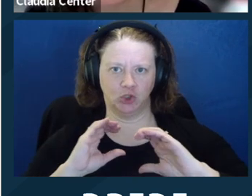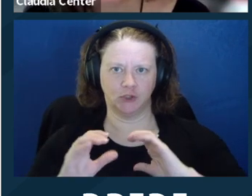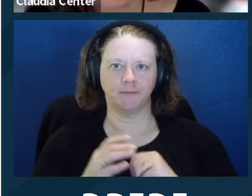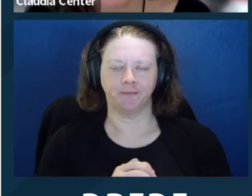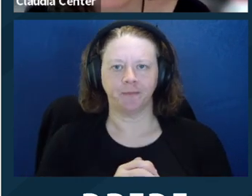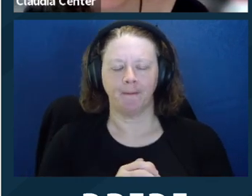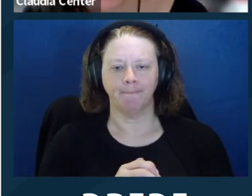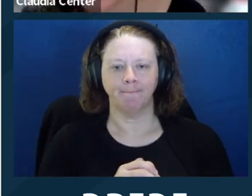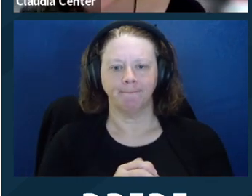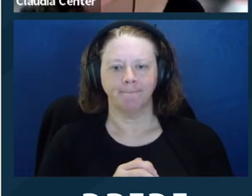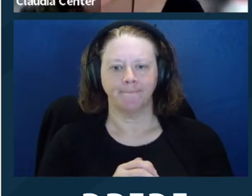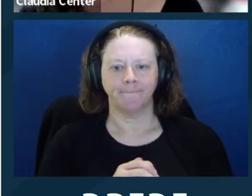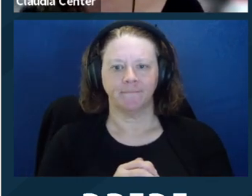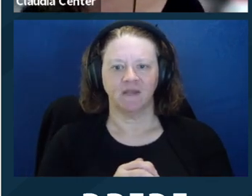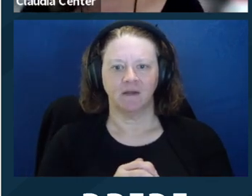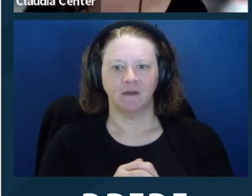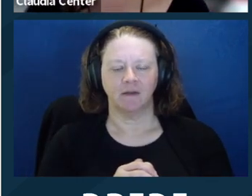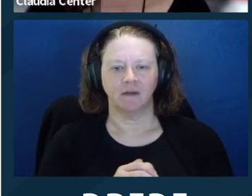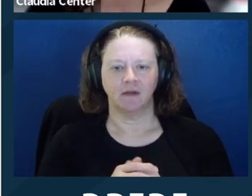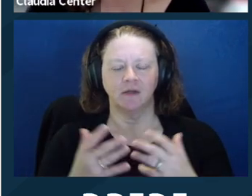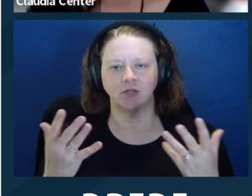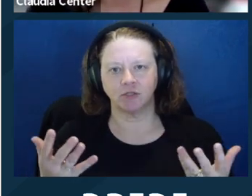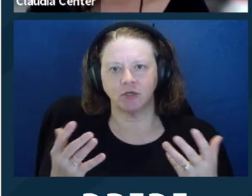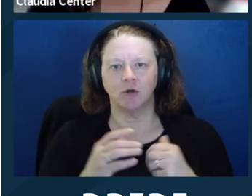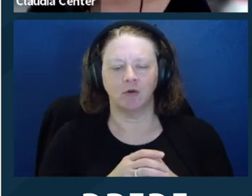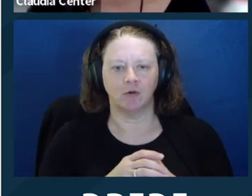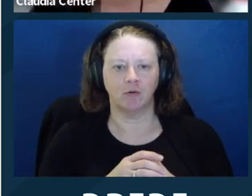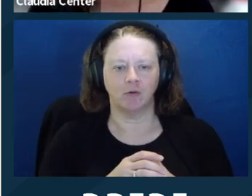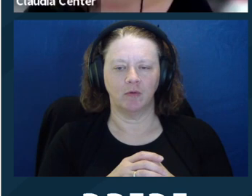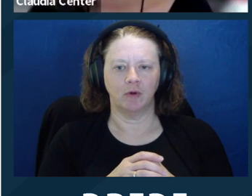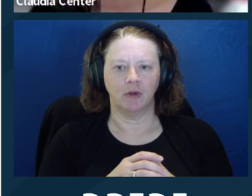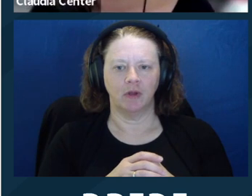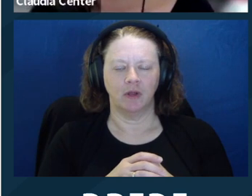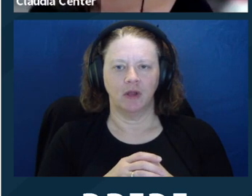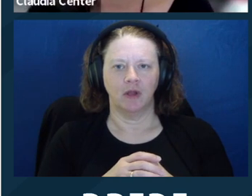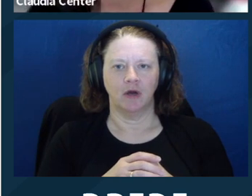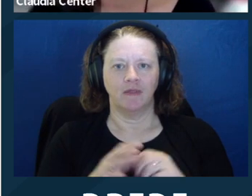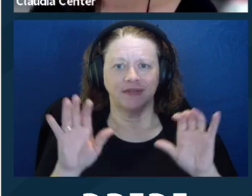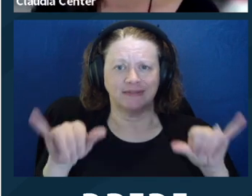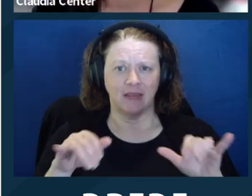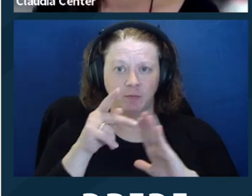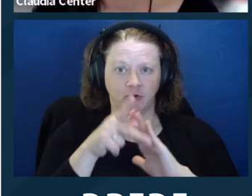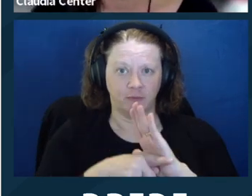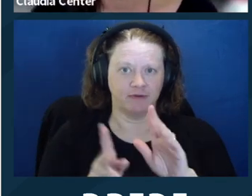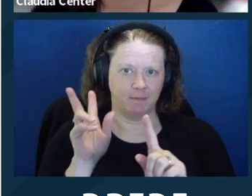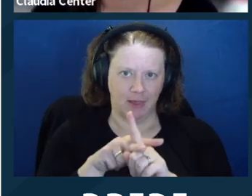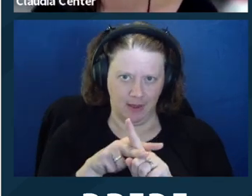the same principles would apply, but I think culturally or practically, people have the